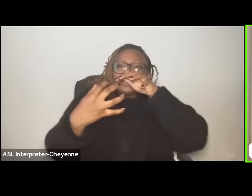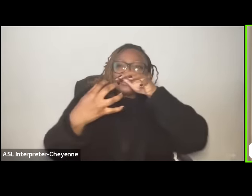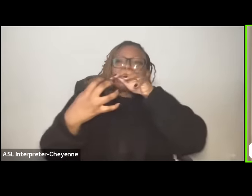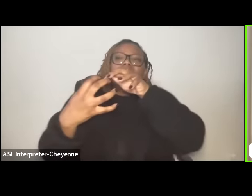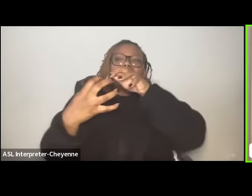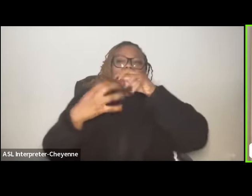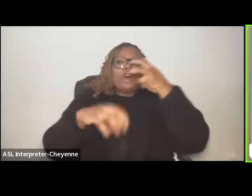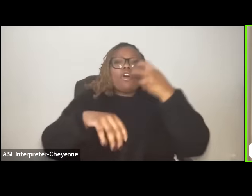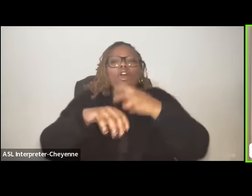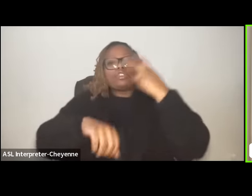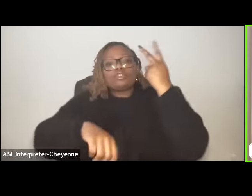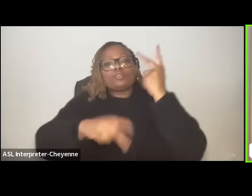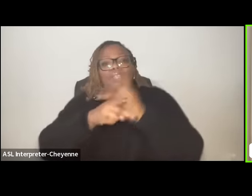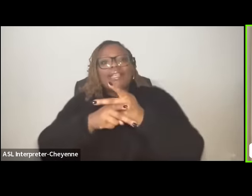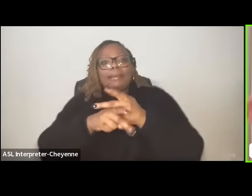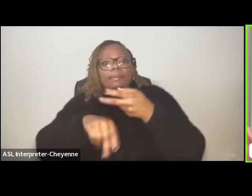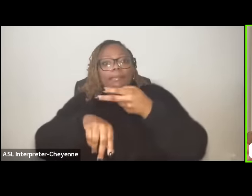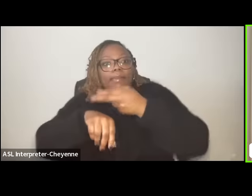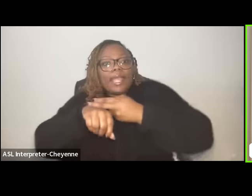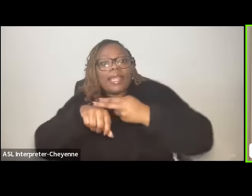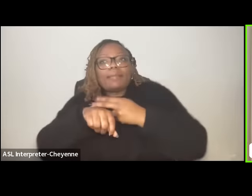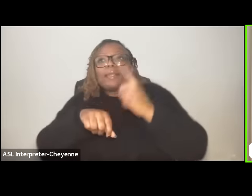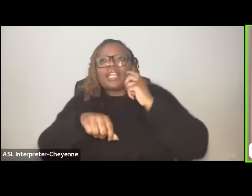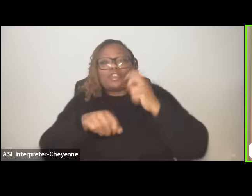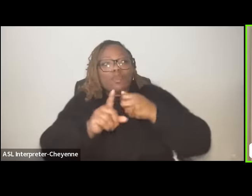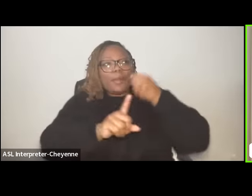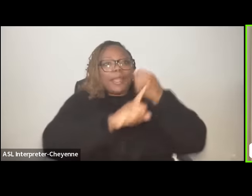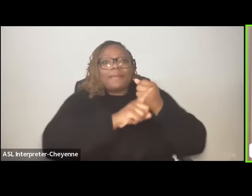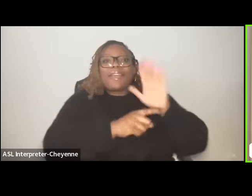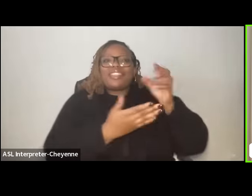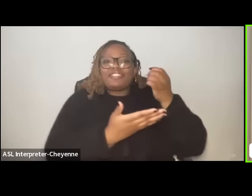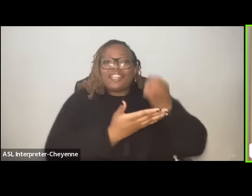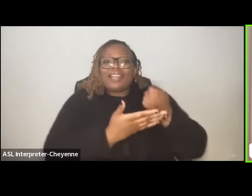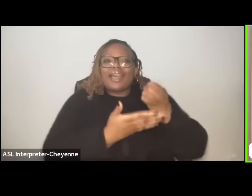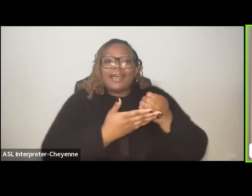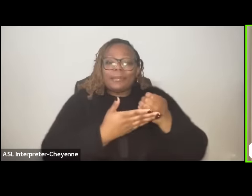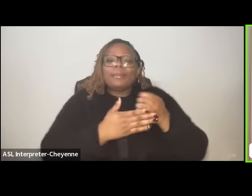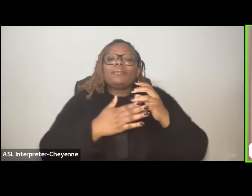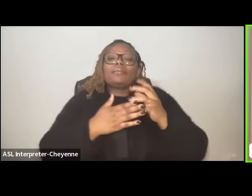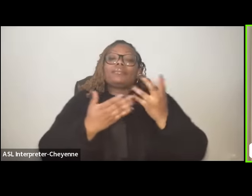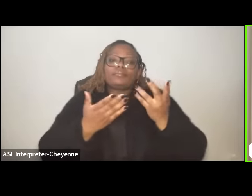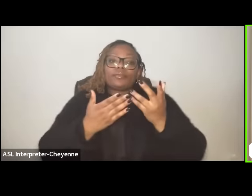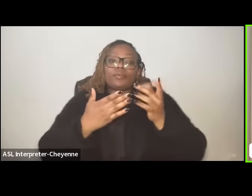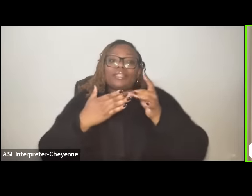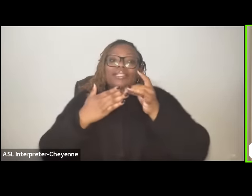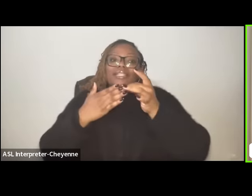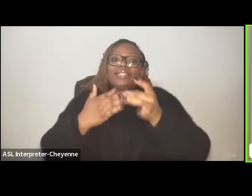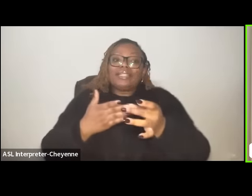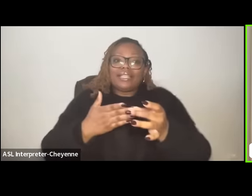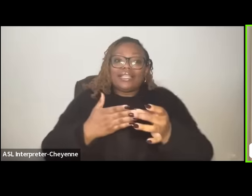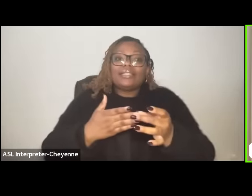devastating economic blow which we we know ends up leading to um after Haitian Independence the